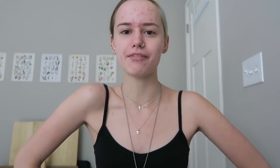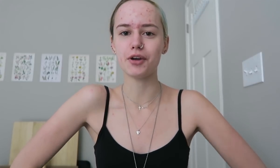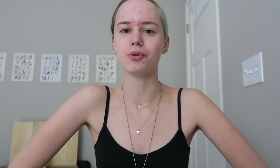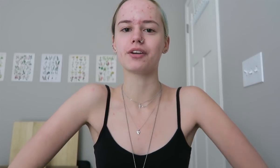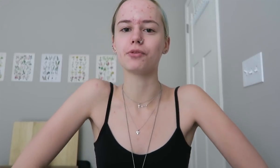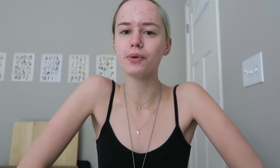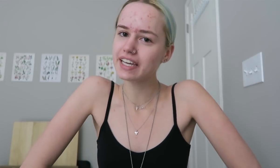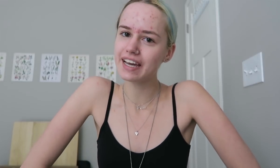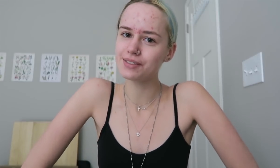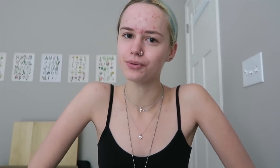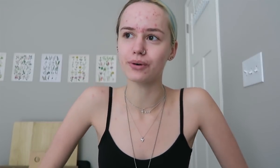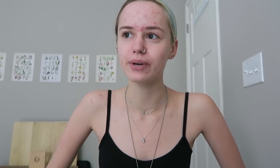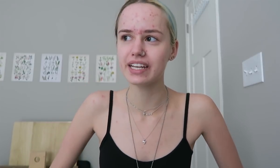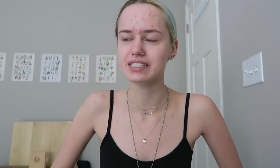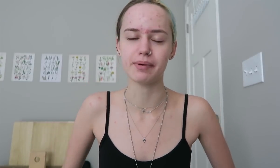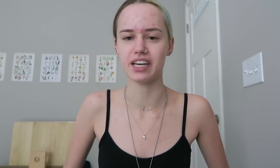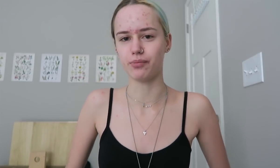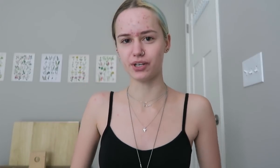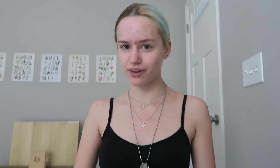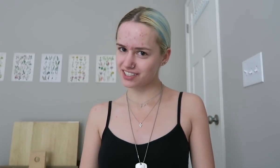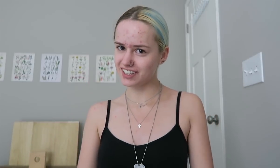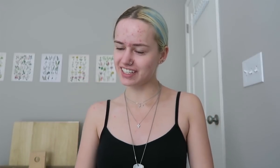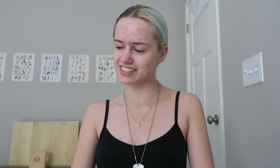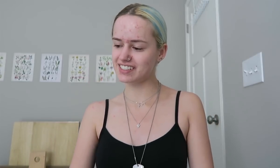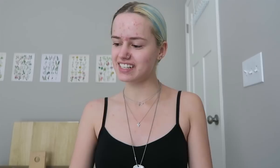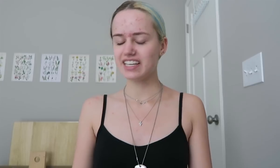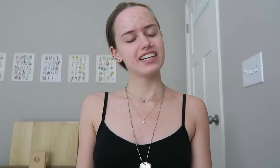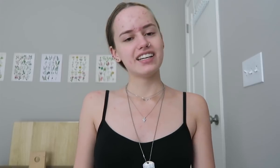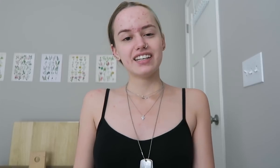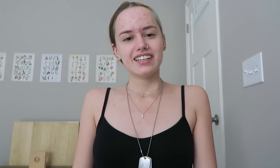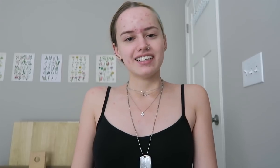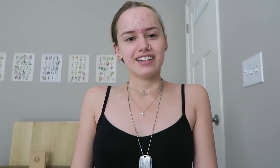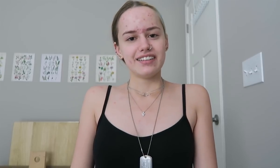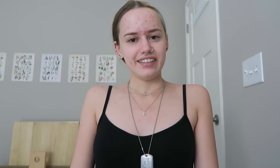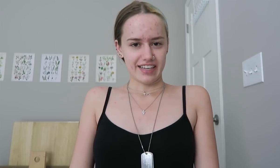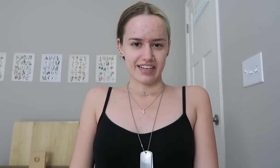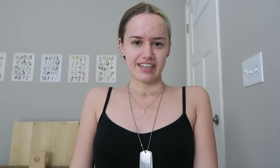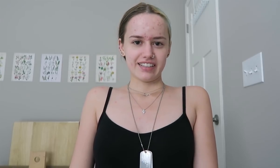guys have a wonderful weekend or week depending on when you're watching this... Yeah.